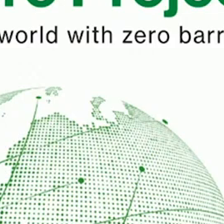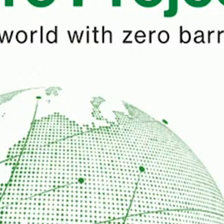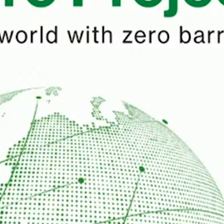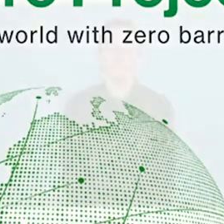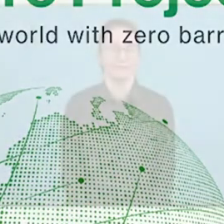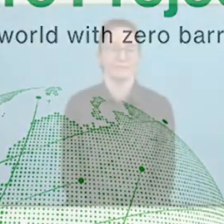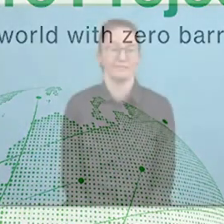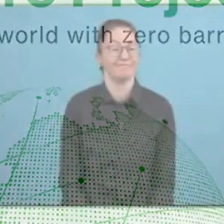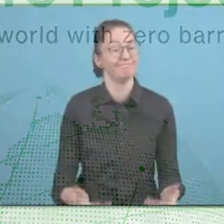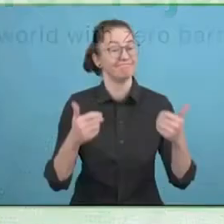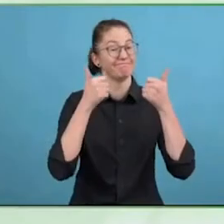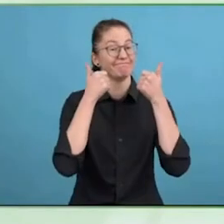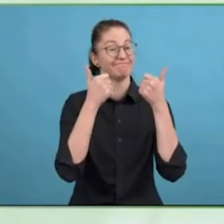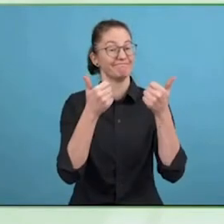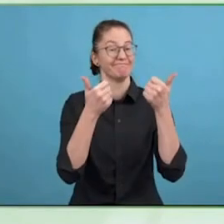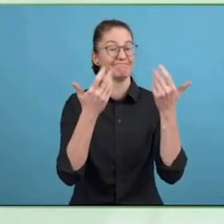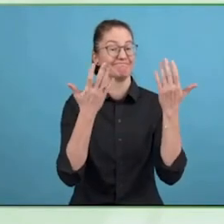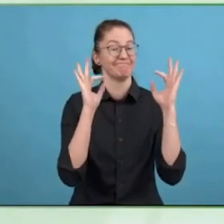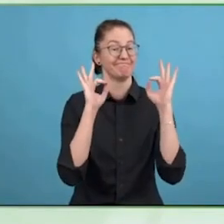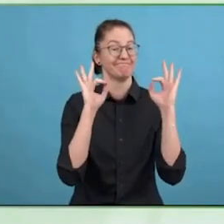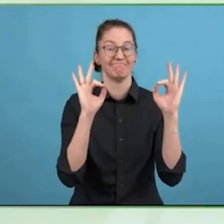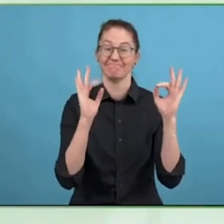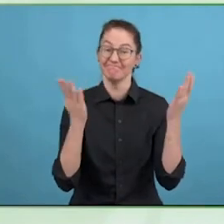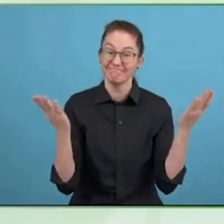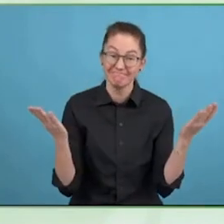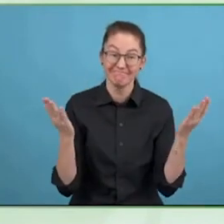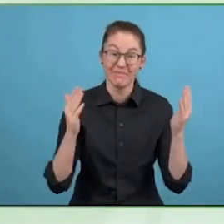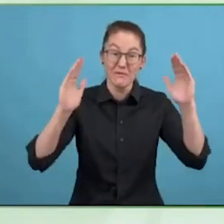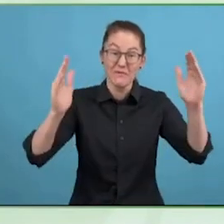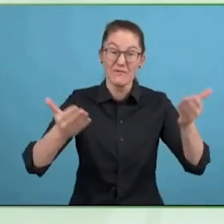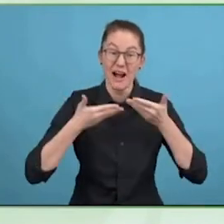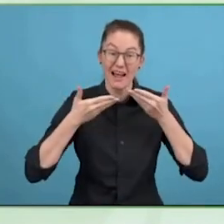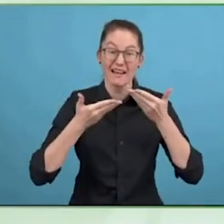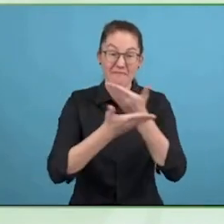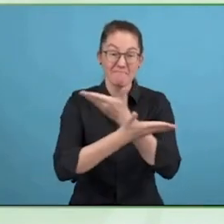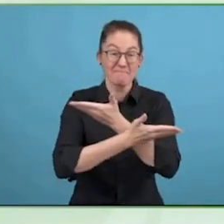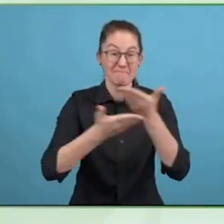My name is Regine Gessner with the HGBS, which belongs